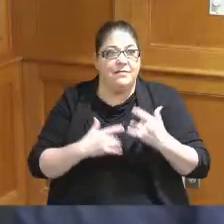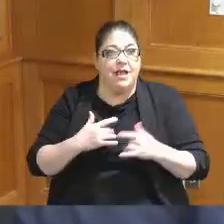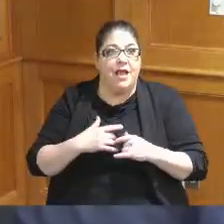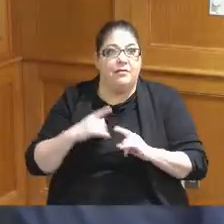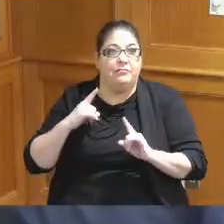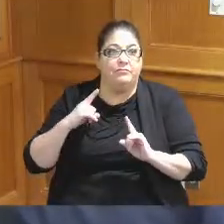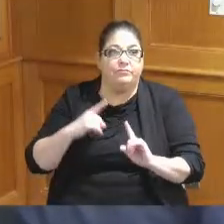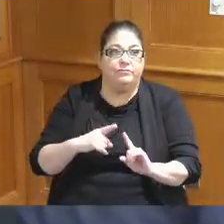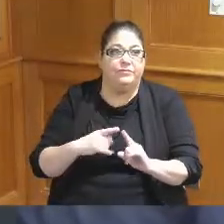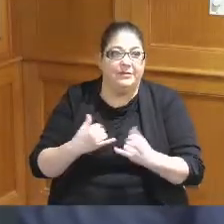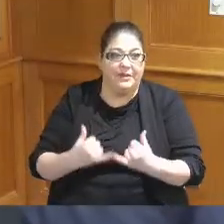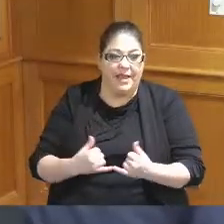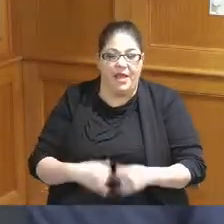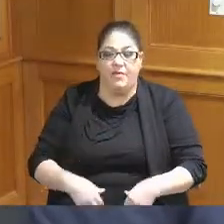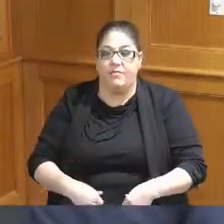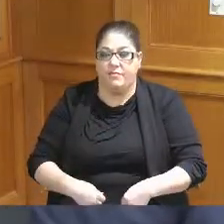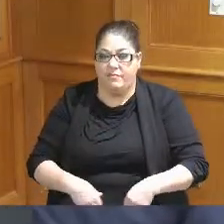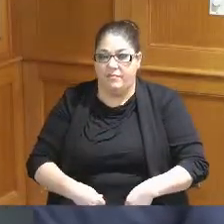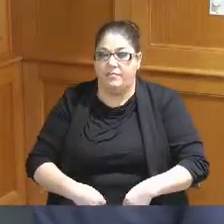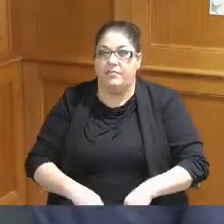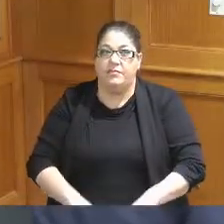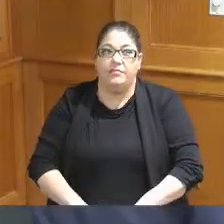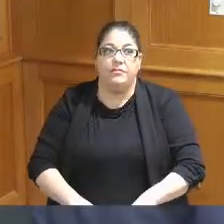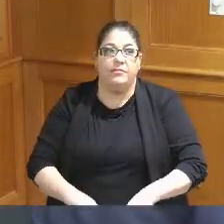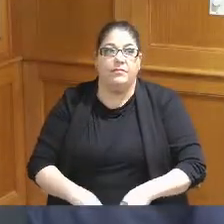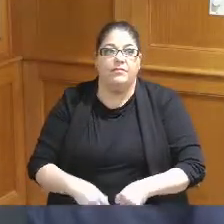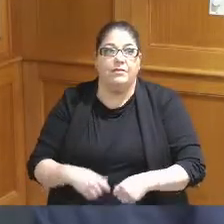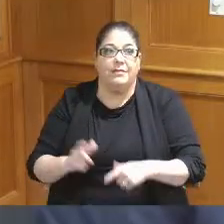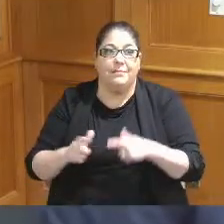mean you know we're we're making progress this is one of the biggest Investments that the